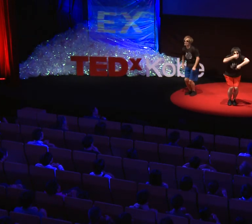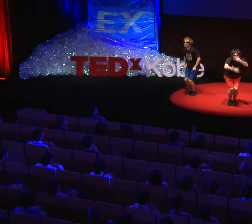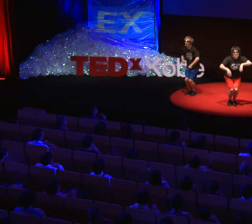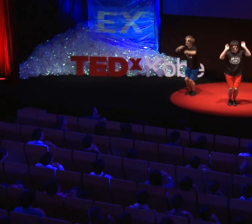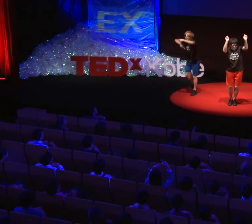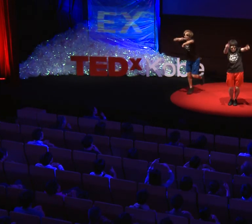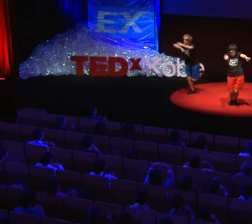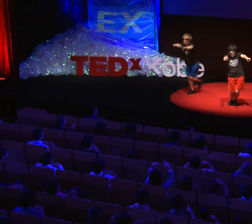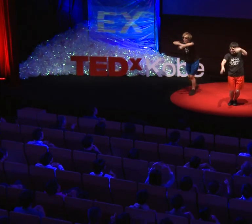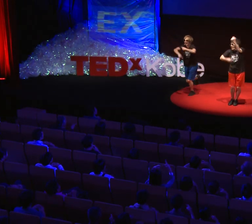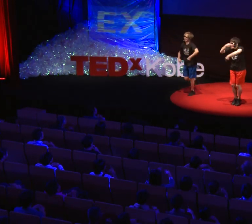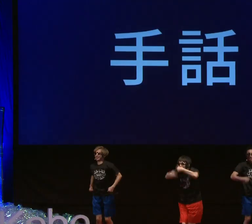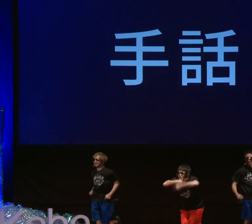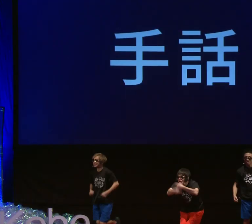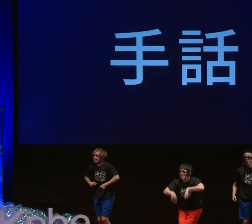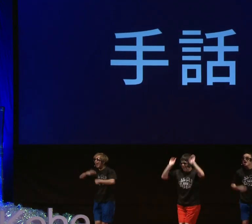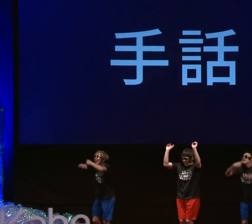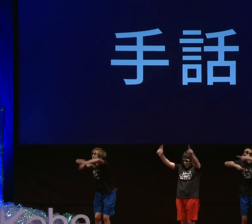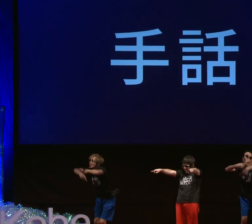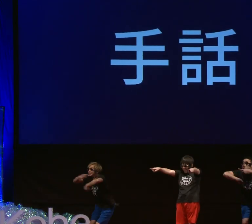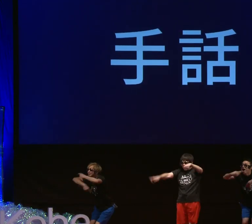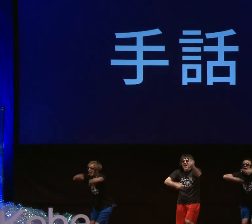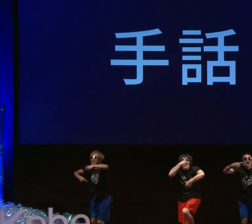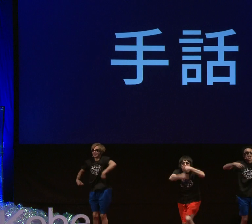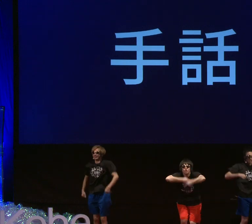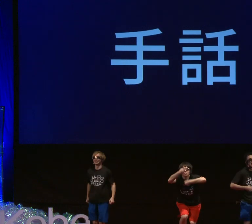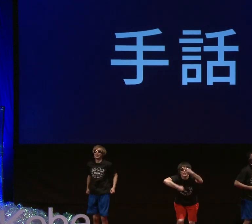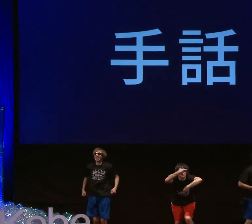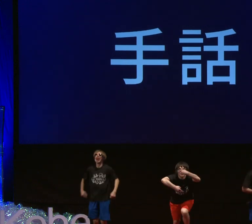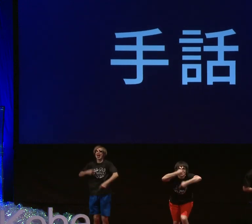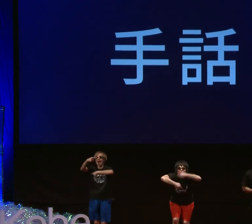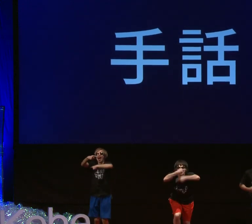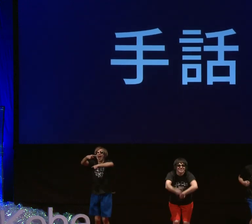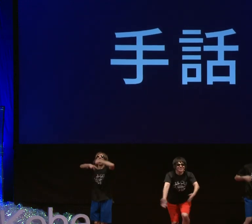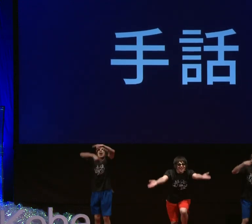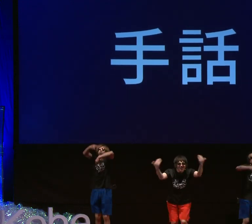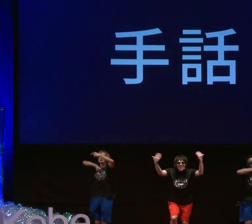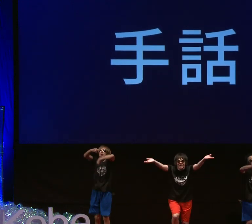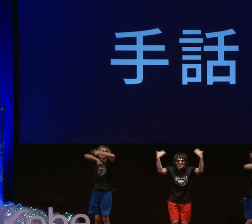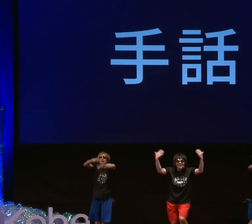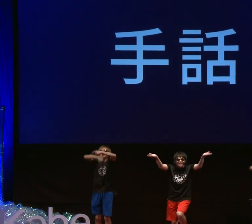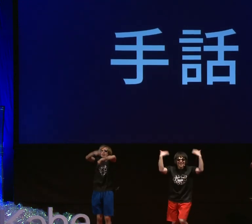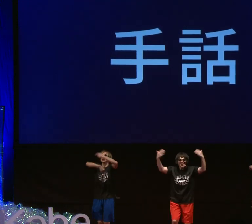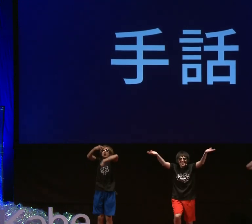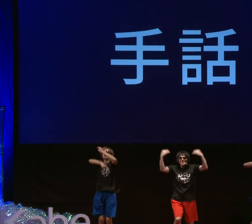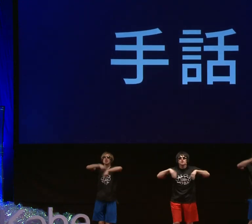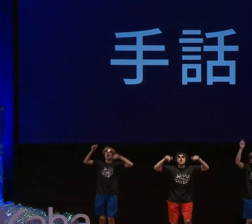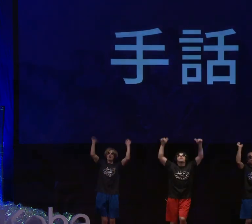O: Sign language! N&I: Sign language! O: Sign language (x4) N&I: Sign language (x4)